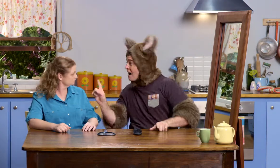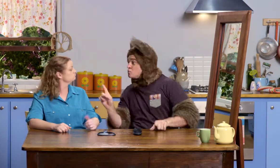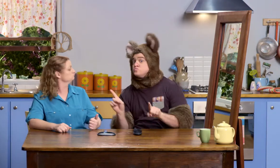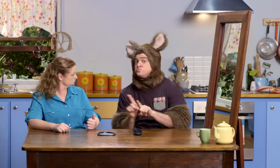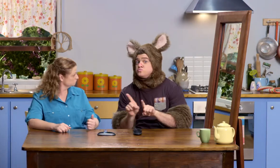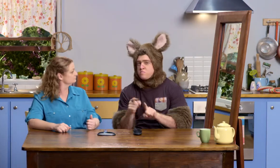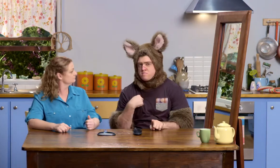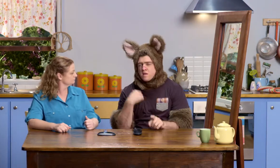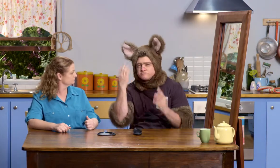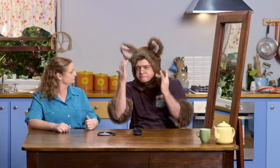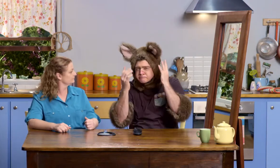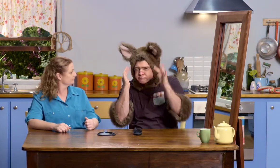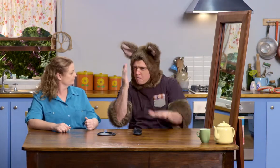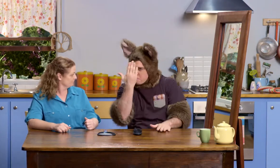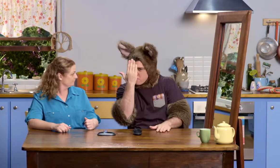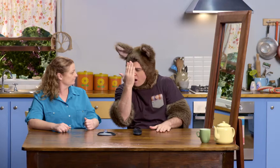but I'll be thinking about mirrors too.